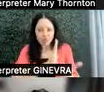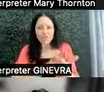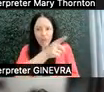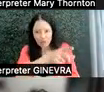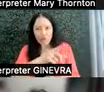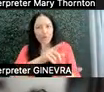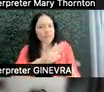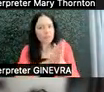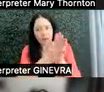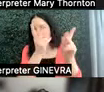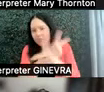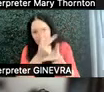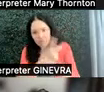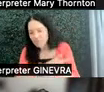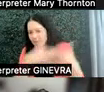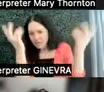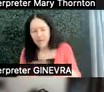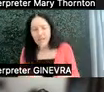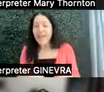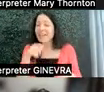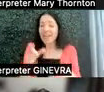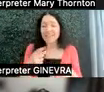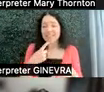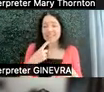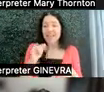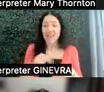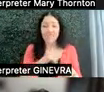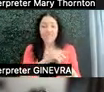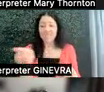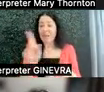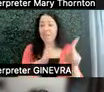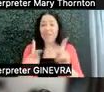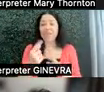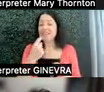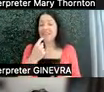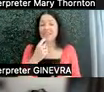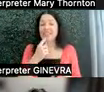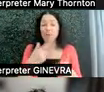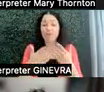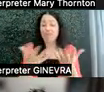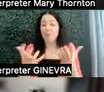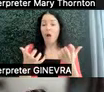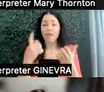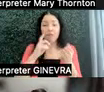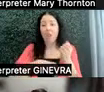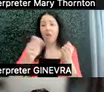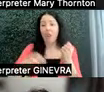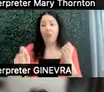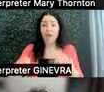Not to say that we have to let everybody say whatever they want for as long as they want. But it's something to be cognizant of.